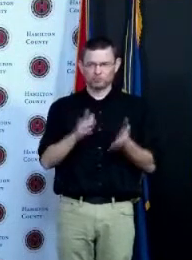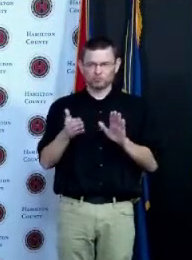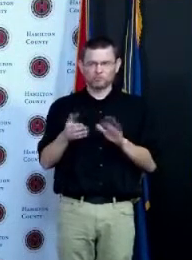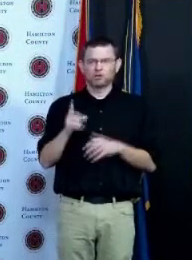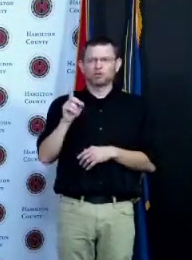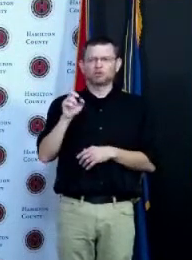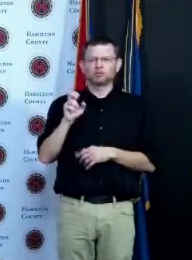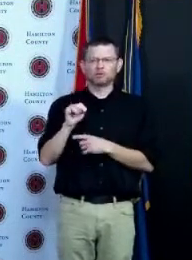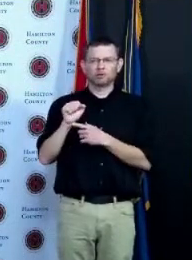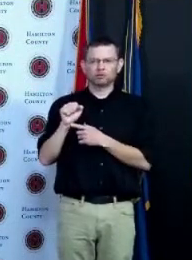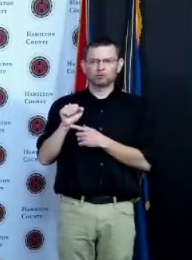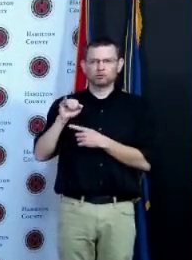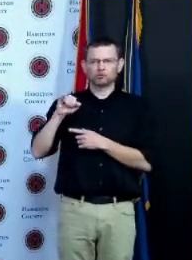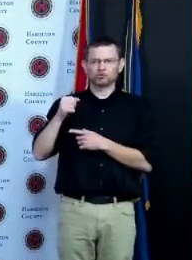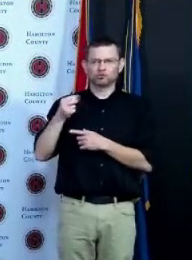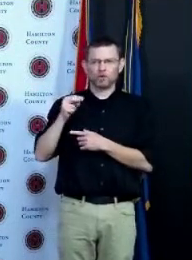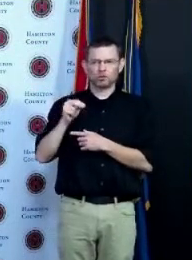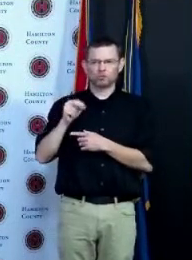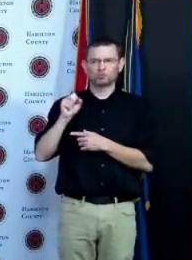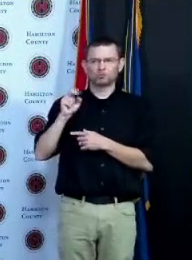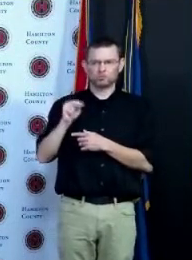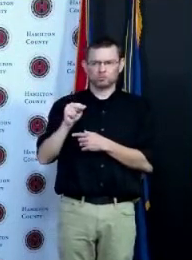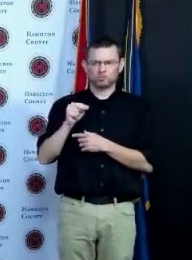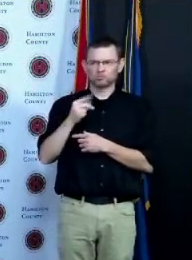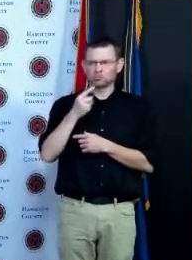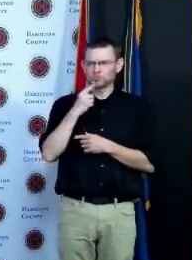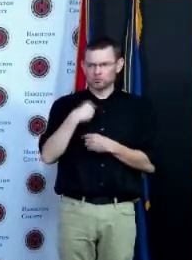with the ventilator when a ventilator is in as you May know for like three weeks